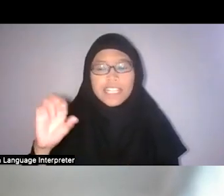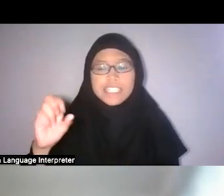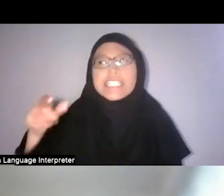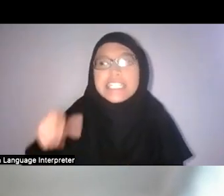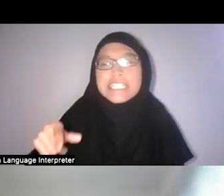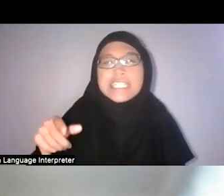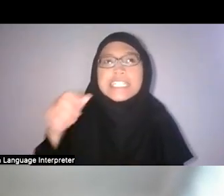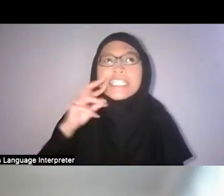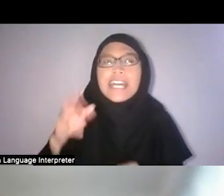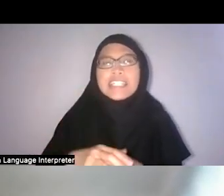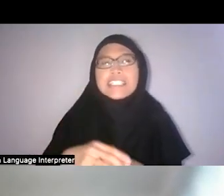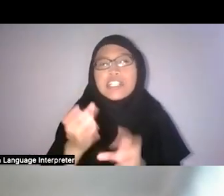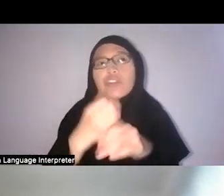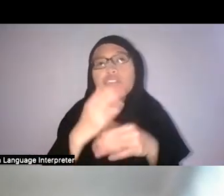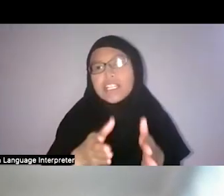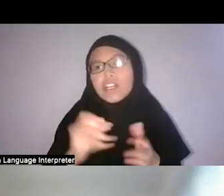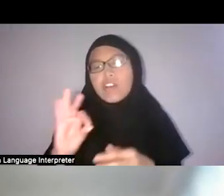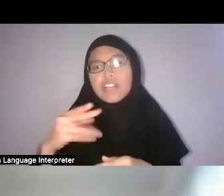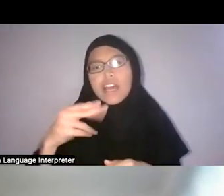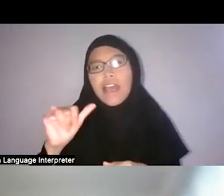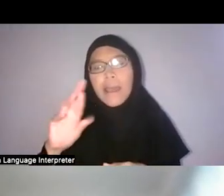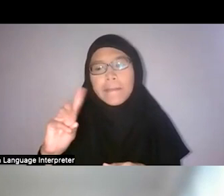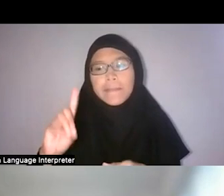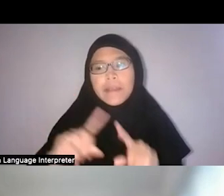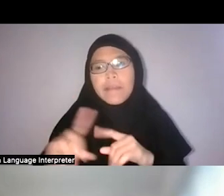all of these Singapore Botanic Garden directors were like,